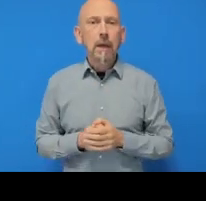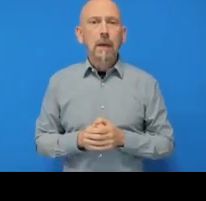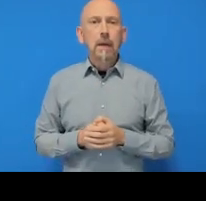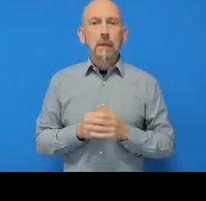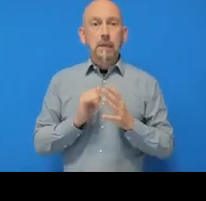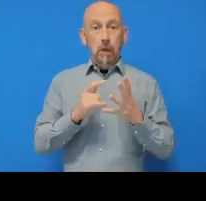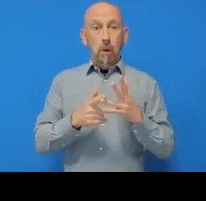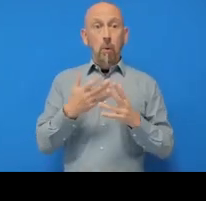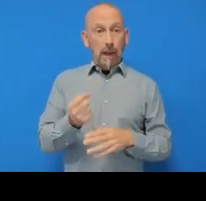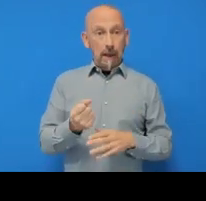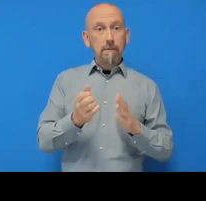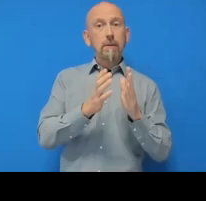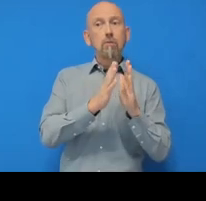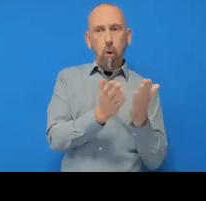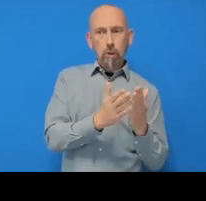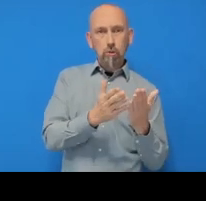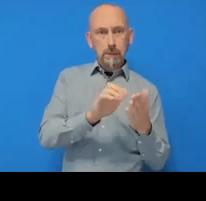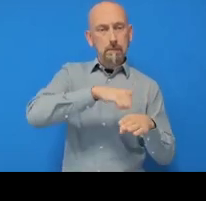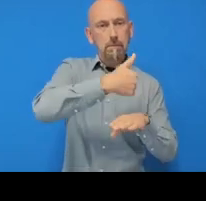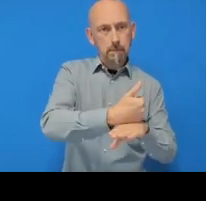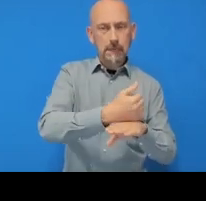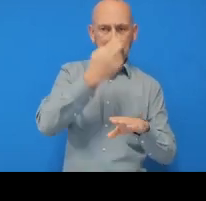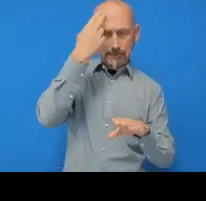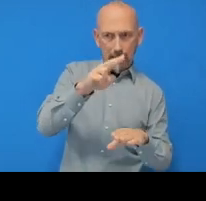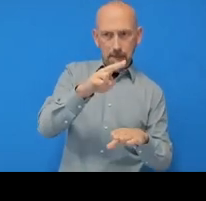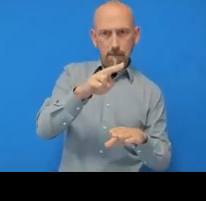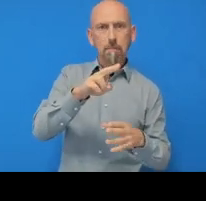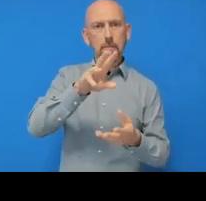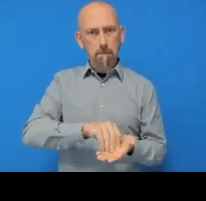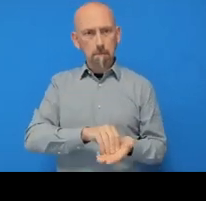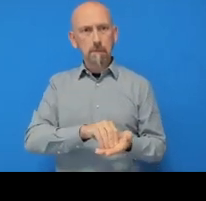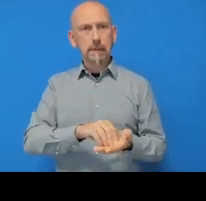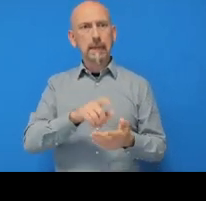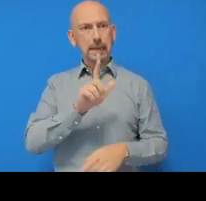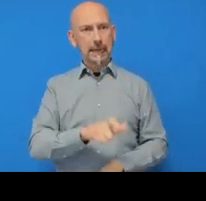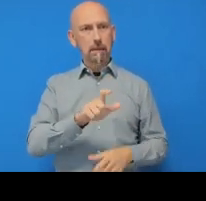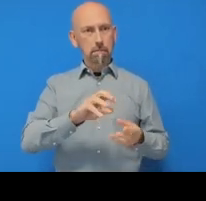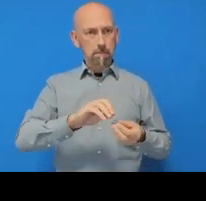add a README file and then click ‘Create repository’. And then that's kind of it already for